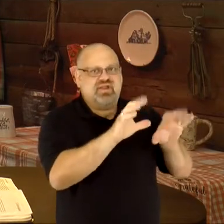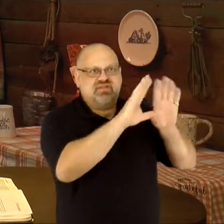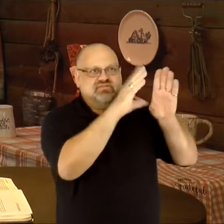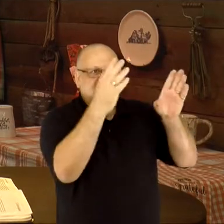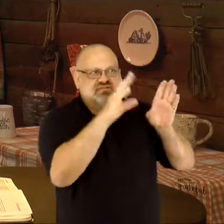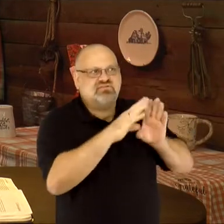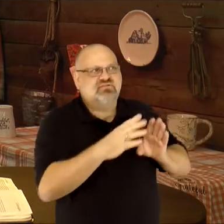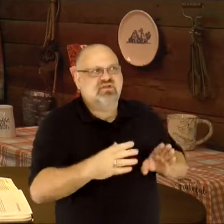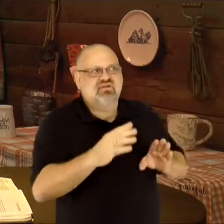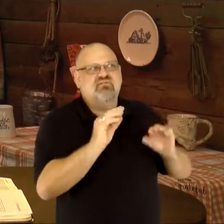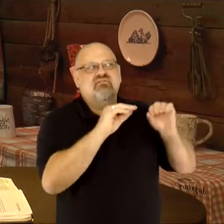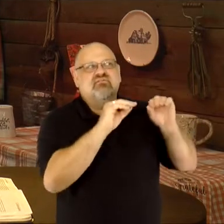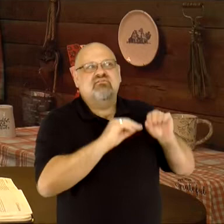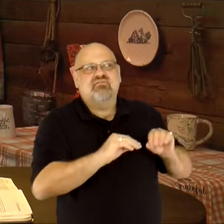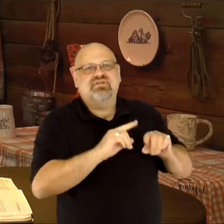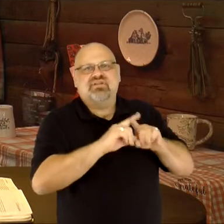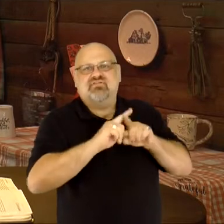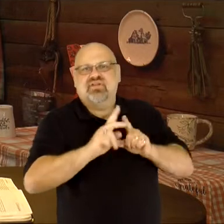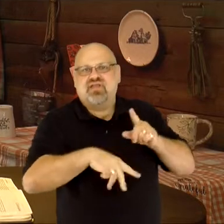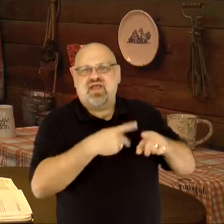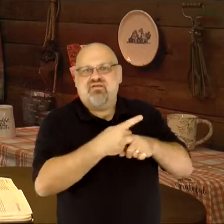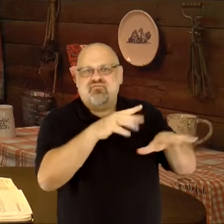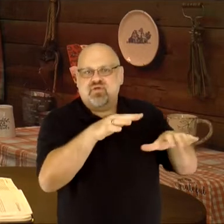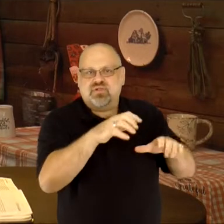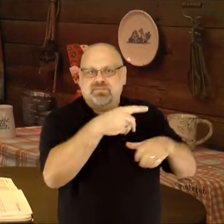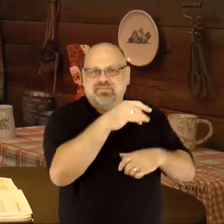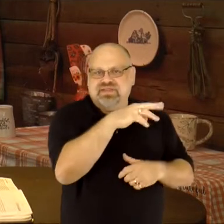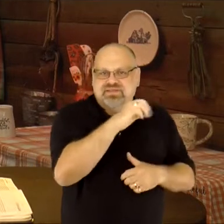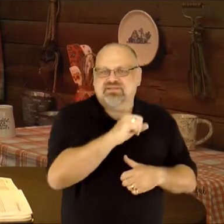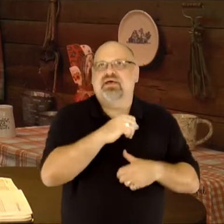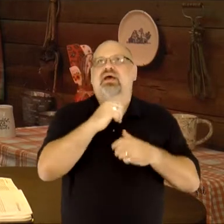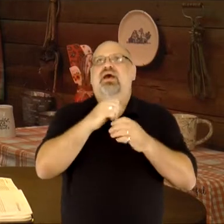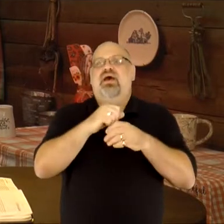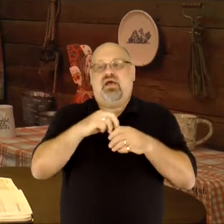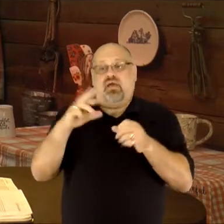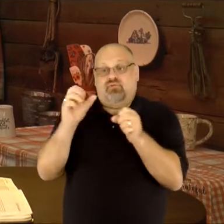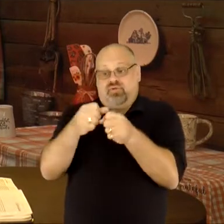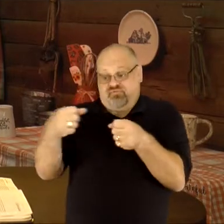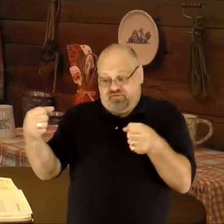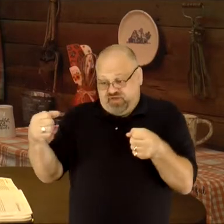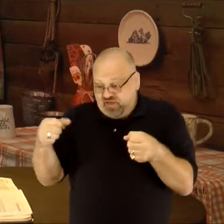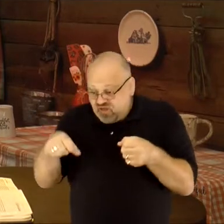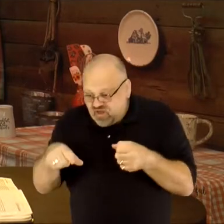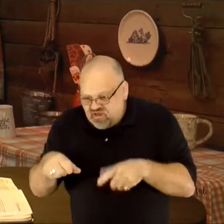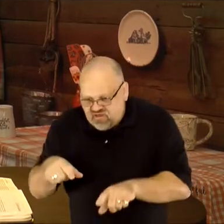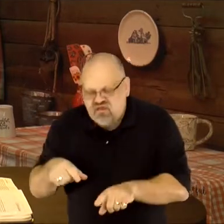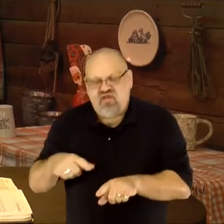variety of soft drinks in the refrigerator, and cabinets and kitchen drawers organized by brand